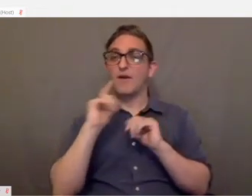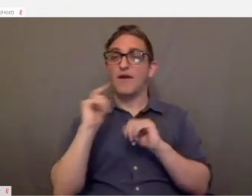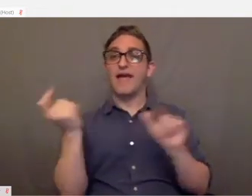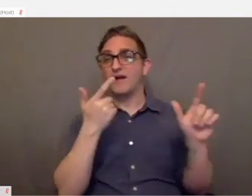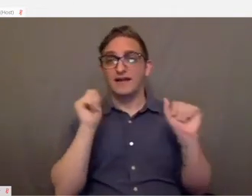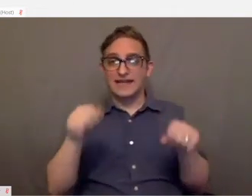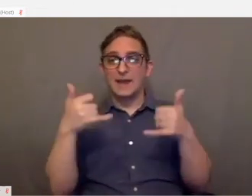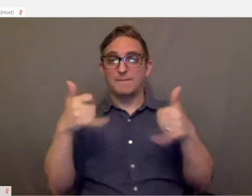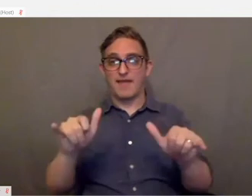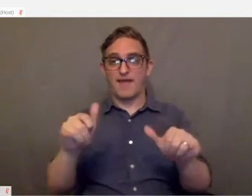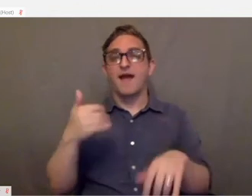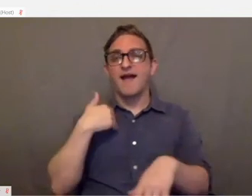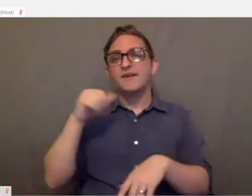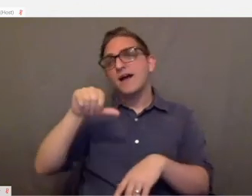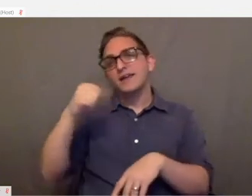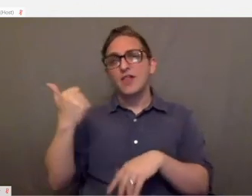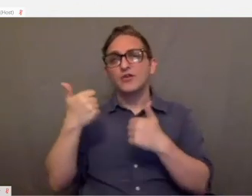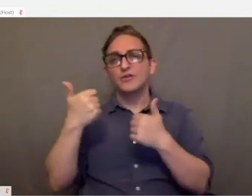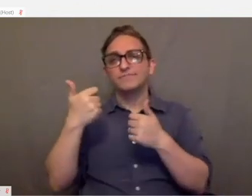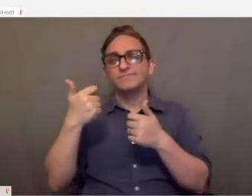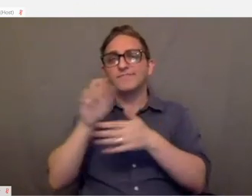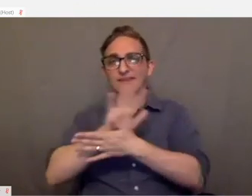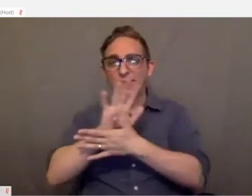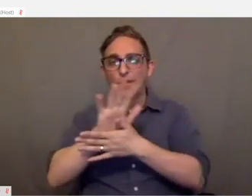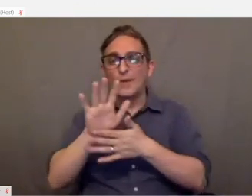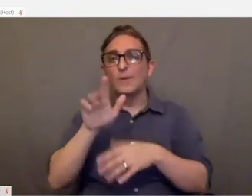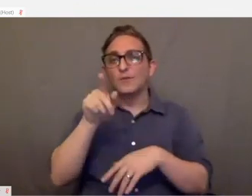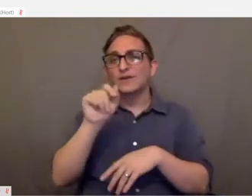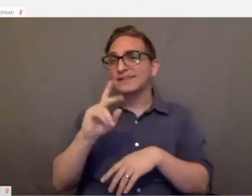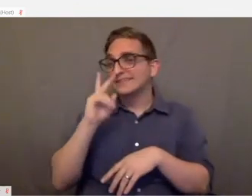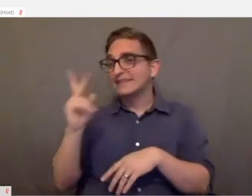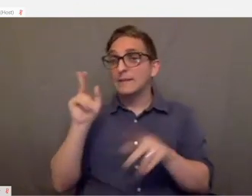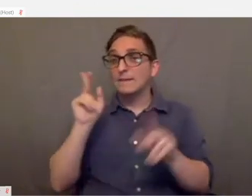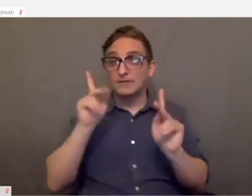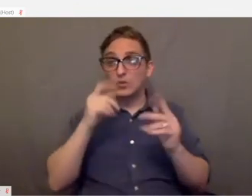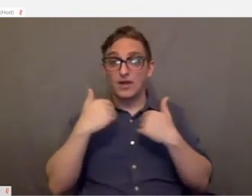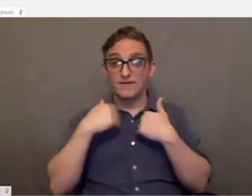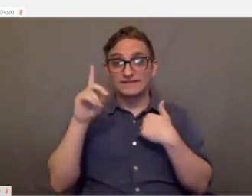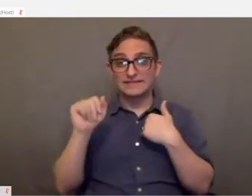I have another video link showing how people with disabilities are utilizing this device